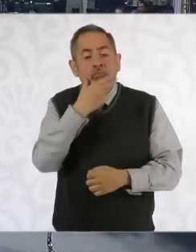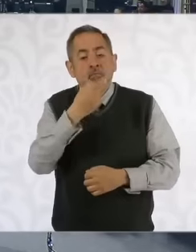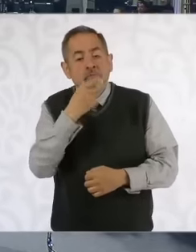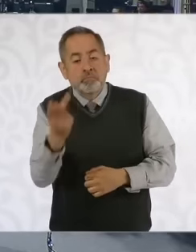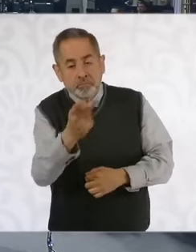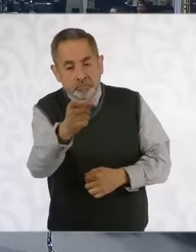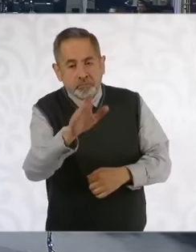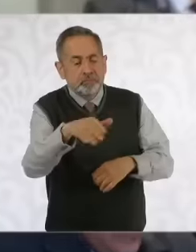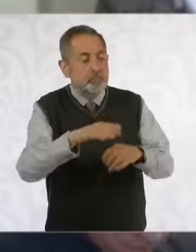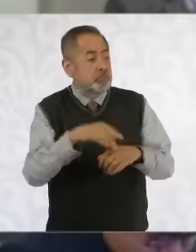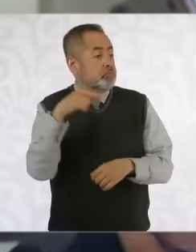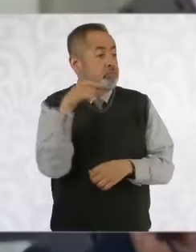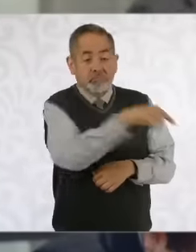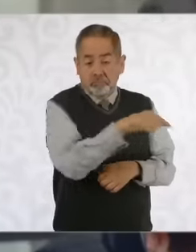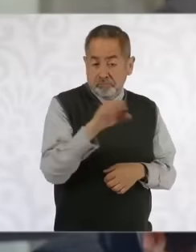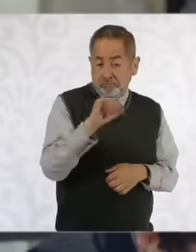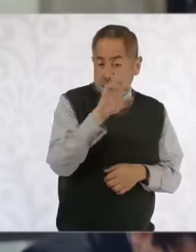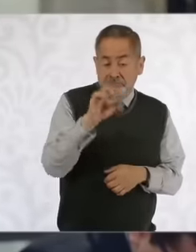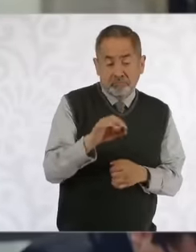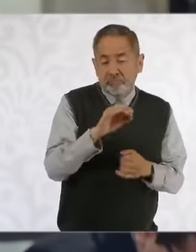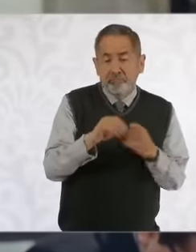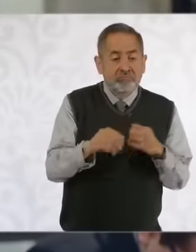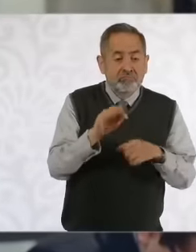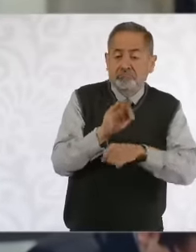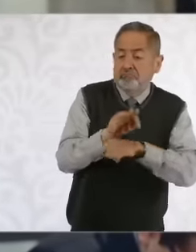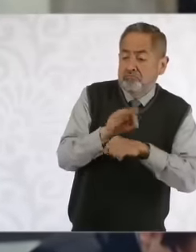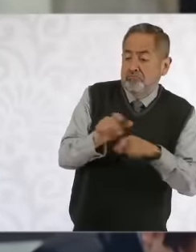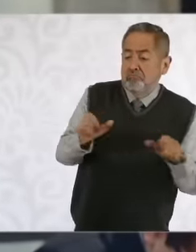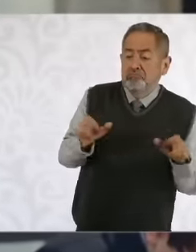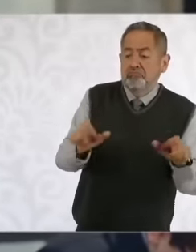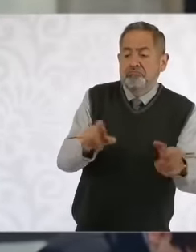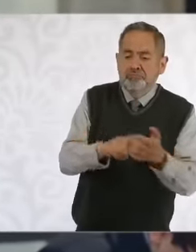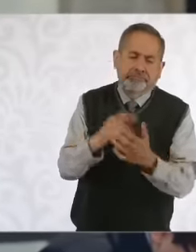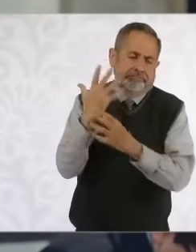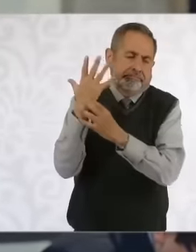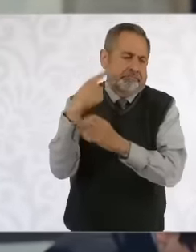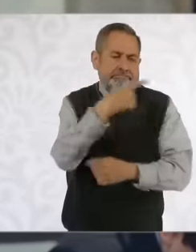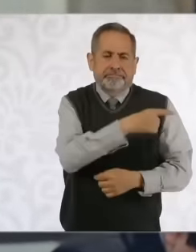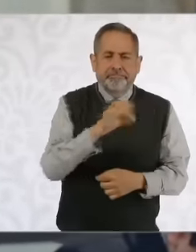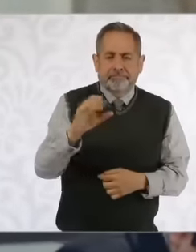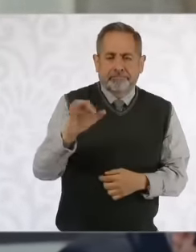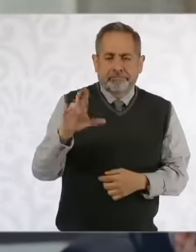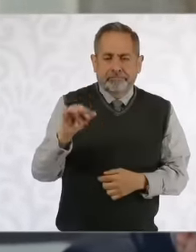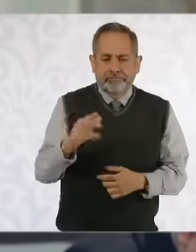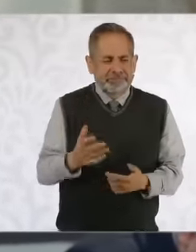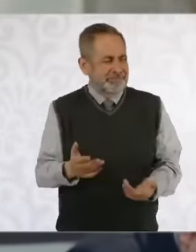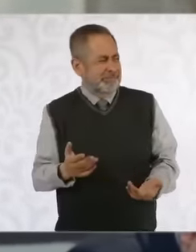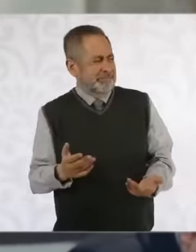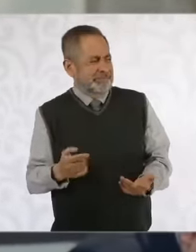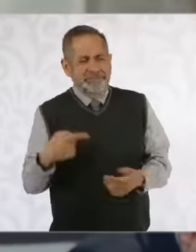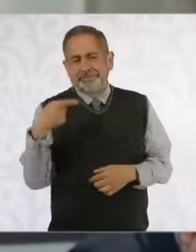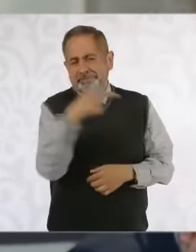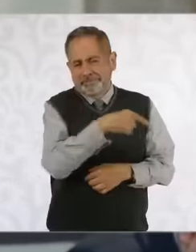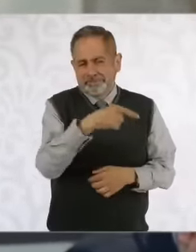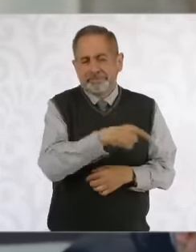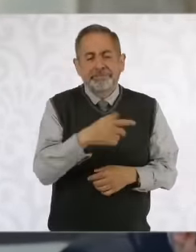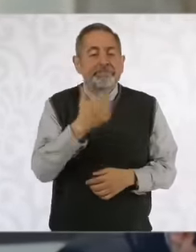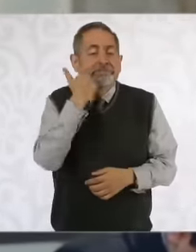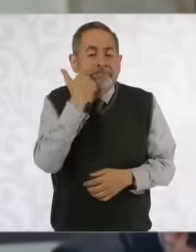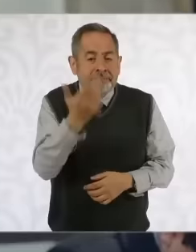line of defense of civilization that's what siro says It seems that the intention now is to convert